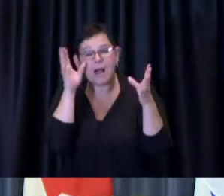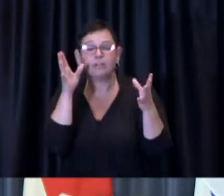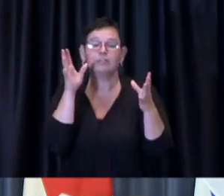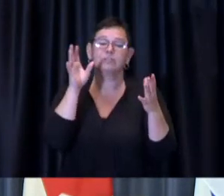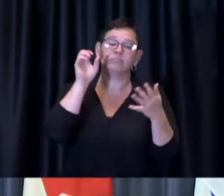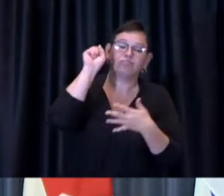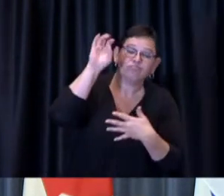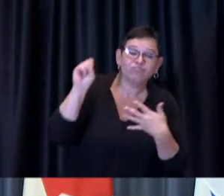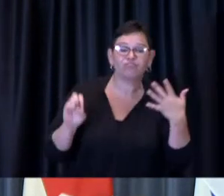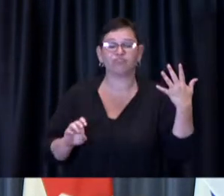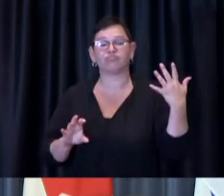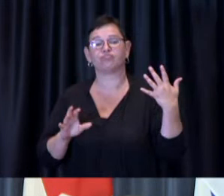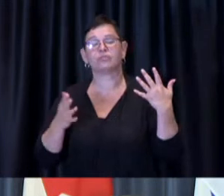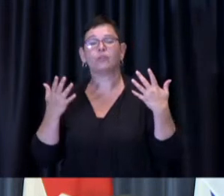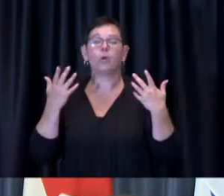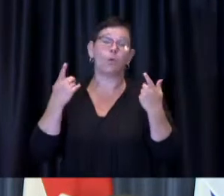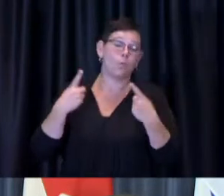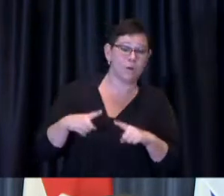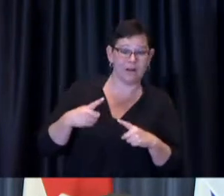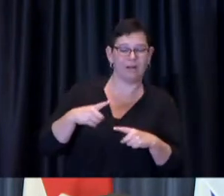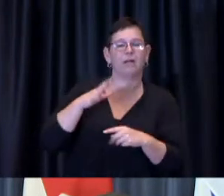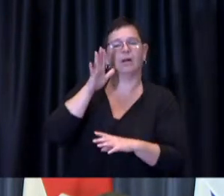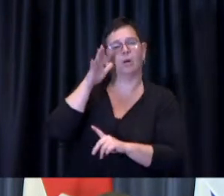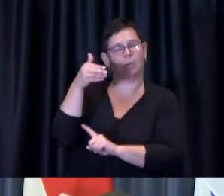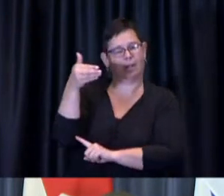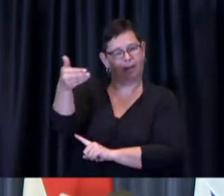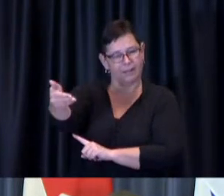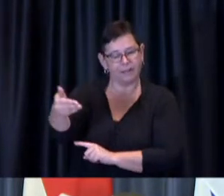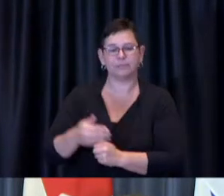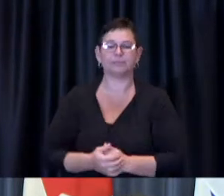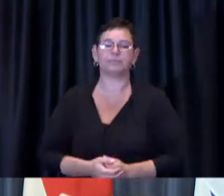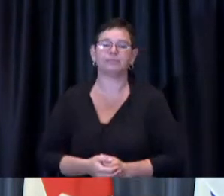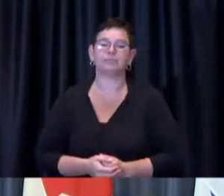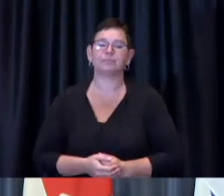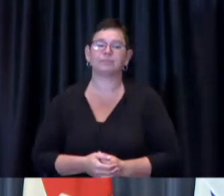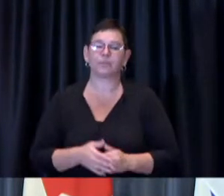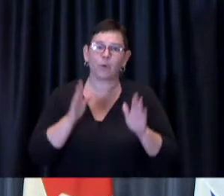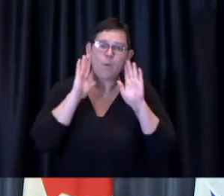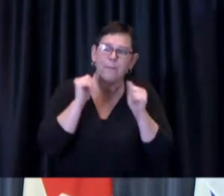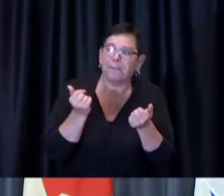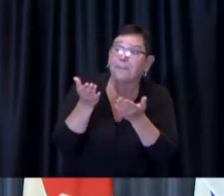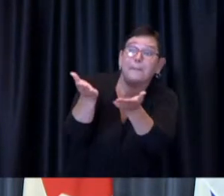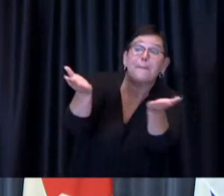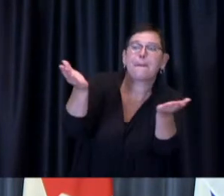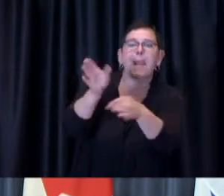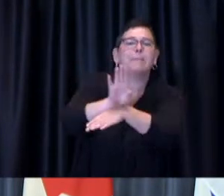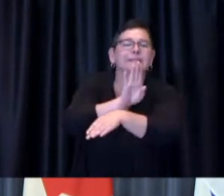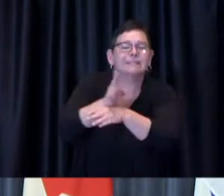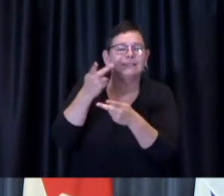I hope this inspires other businesses to do the same, in a safe and responsible manner so that we can help Toronto return to a more